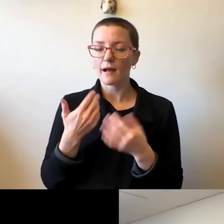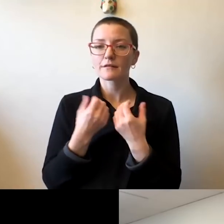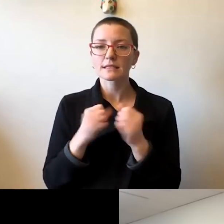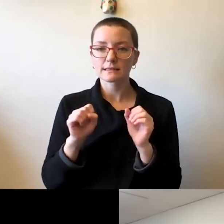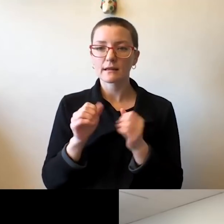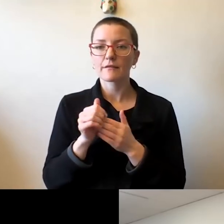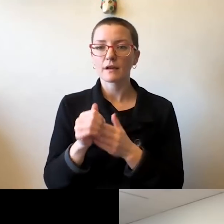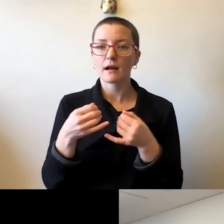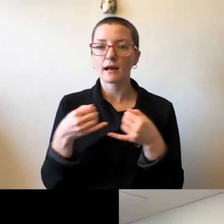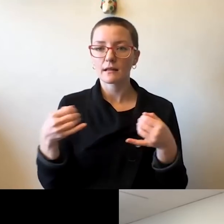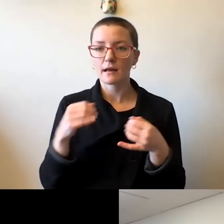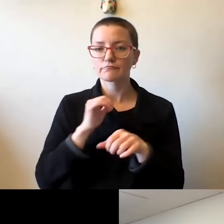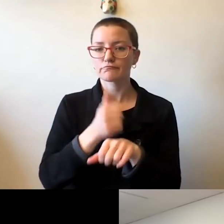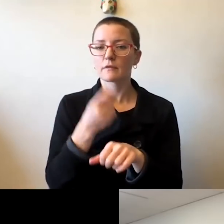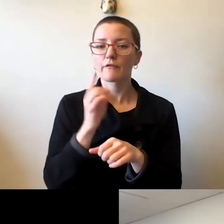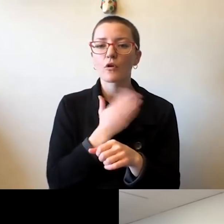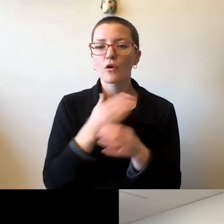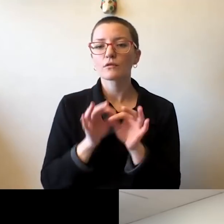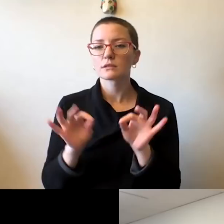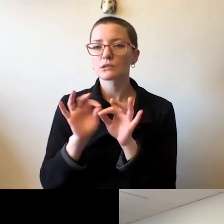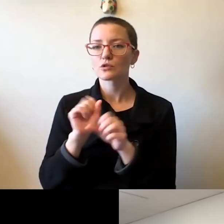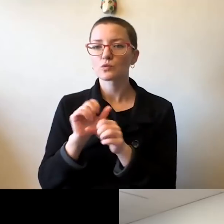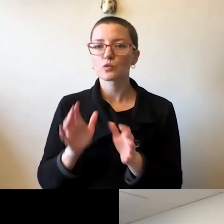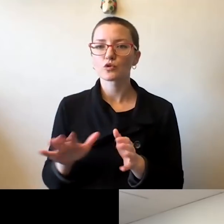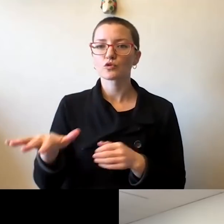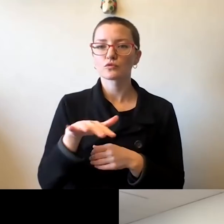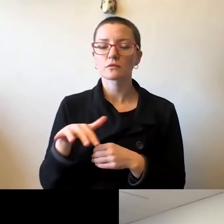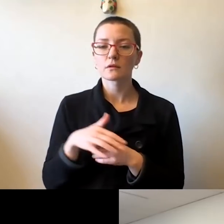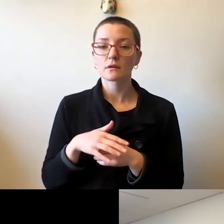And this was part of the process that Provost Cangellaris,